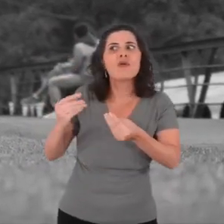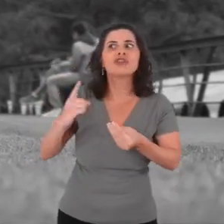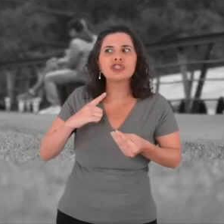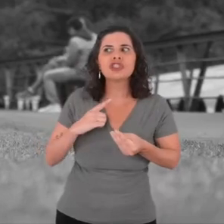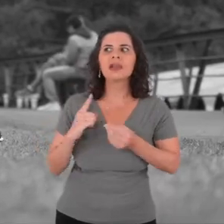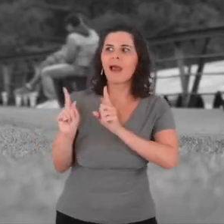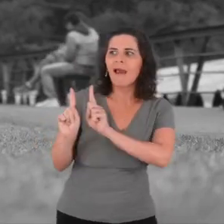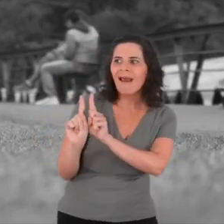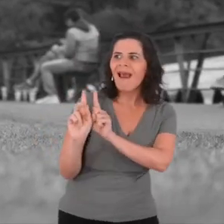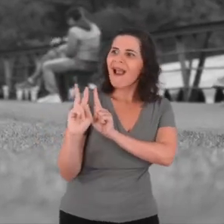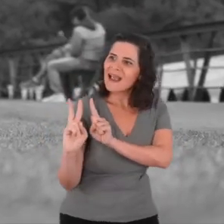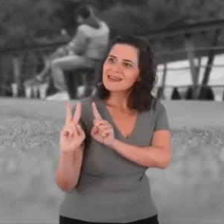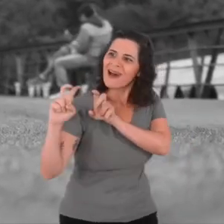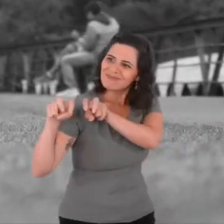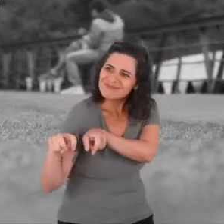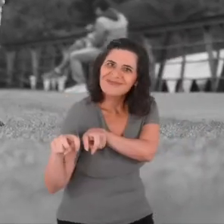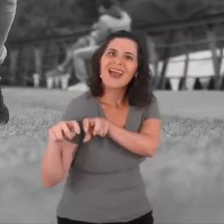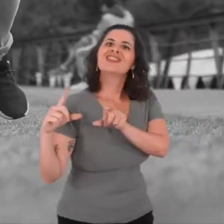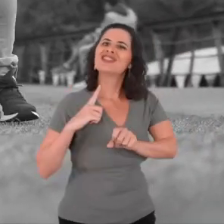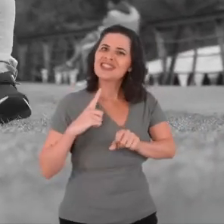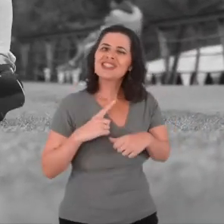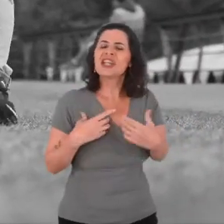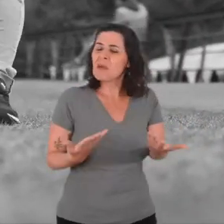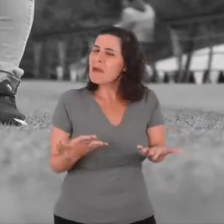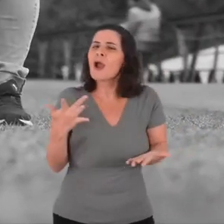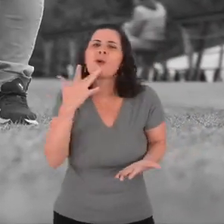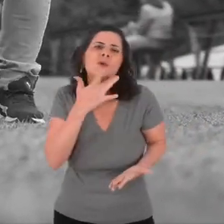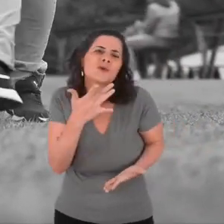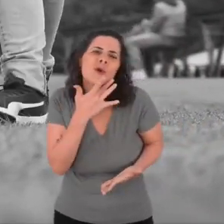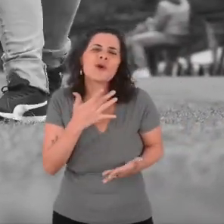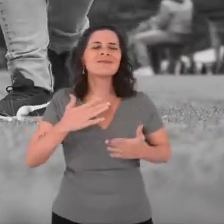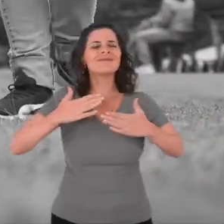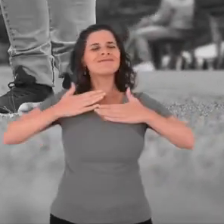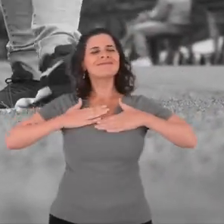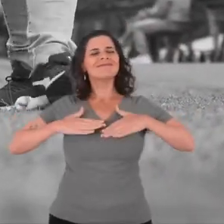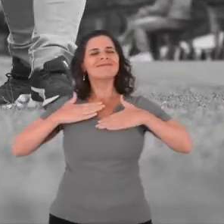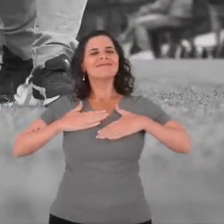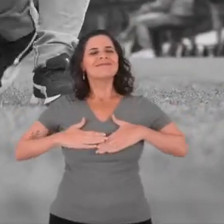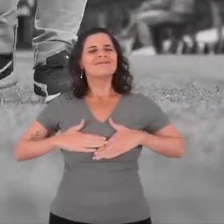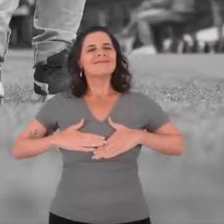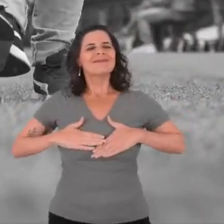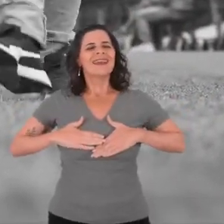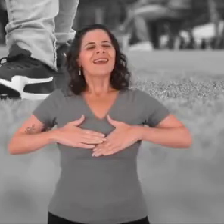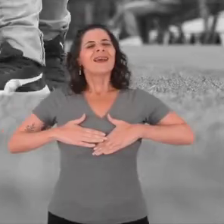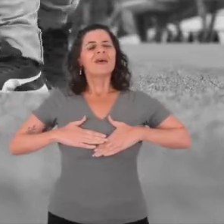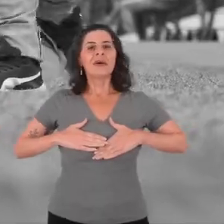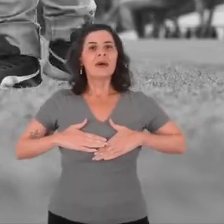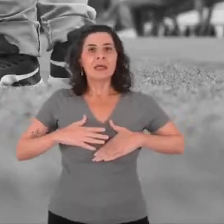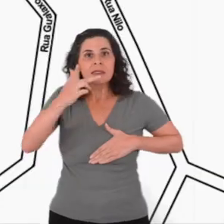We have these moments of relaxation too, in the middle of the madness of São Paulo.